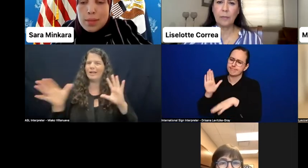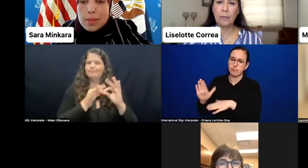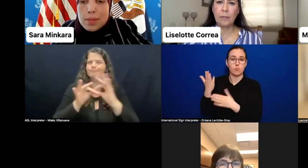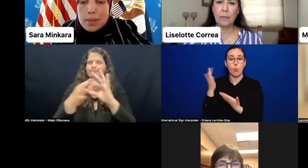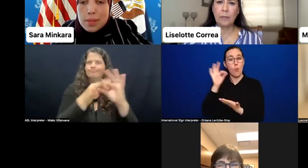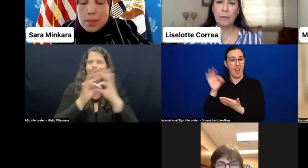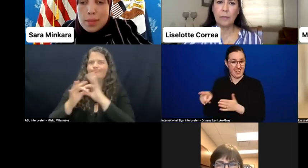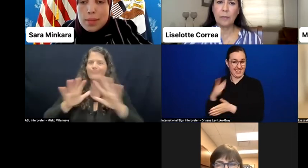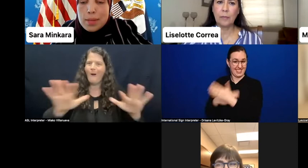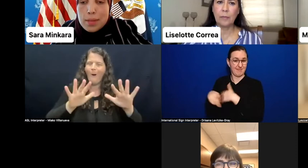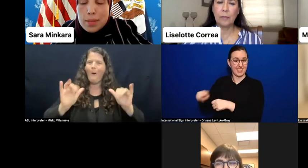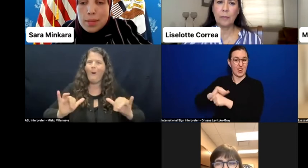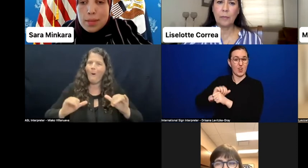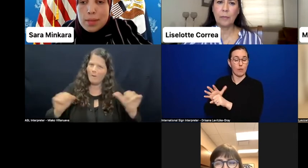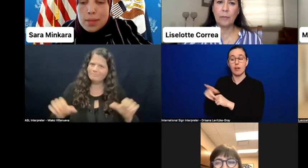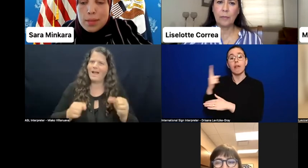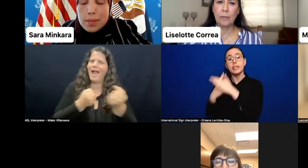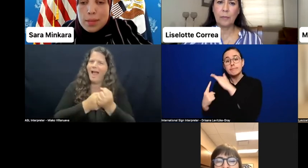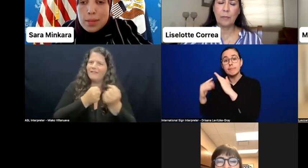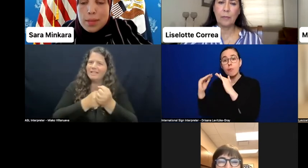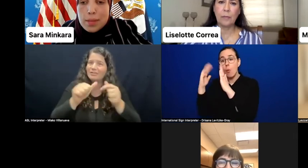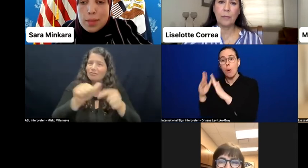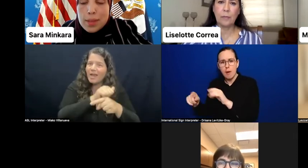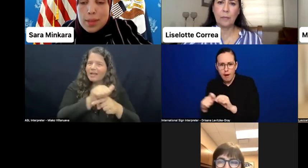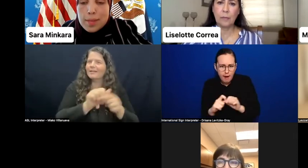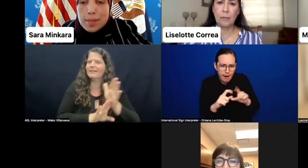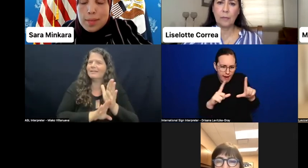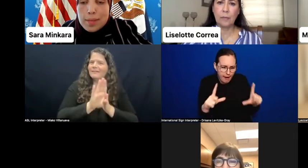local action plans. Persons with disabilities were invited